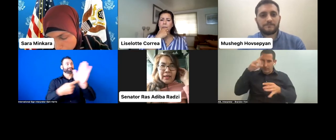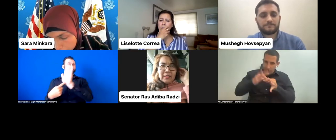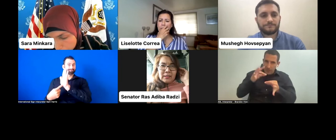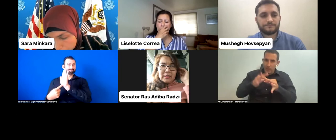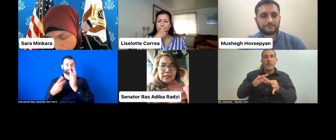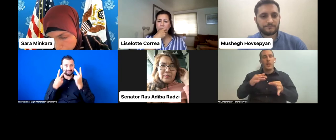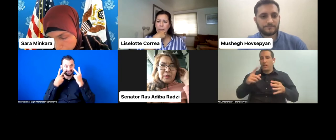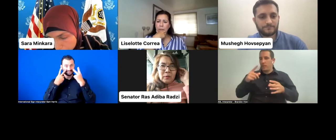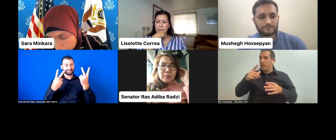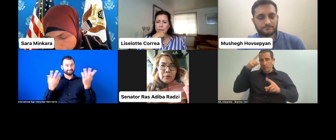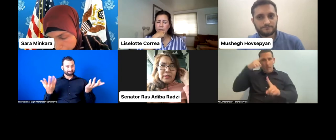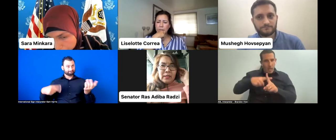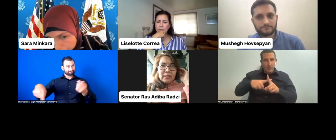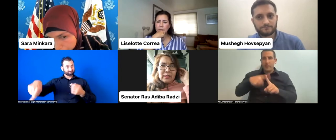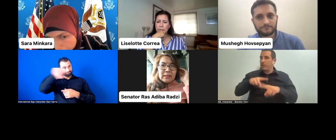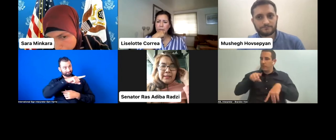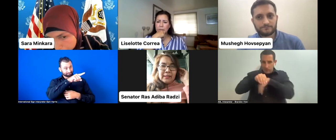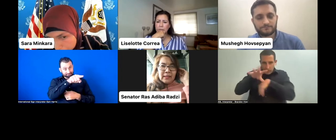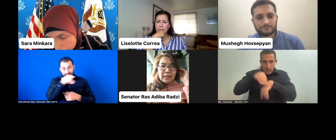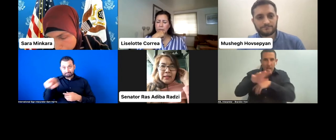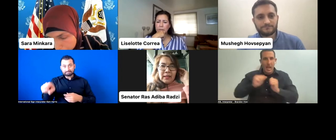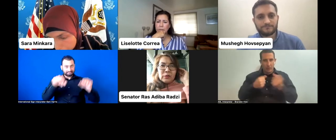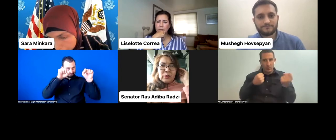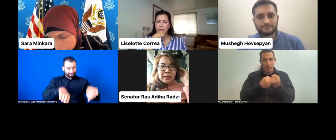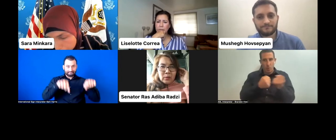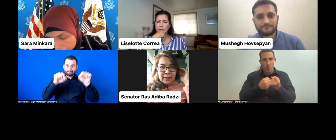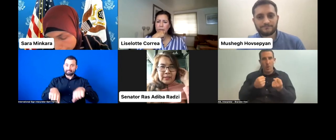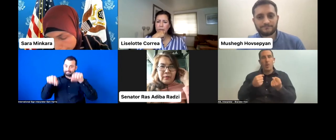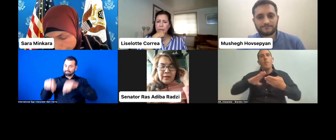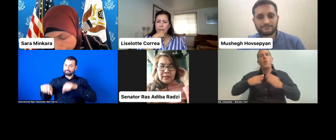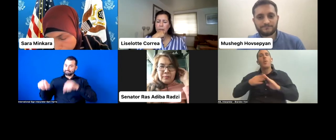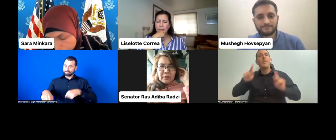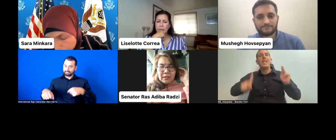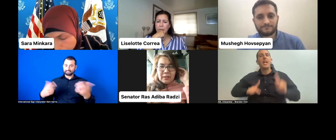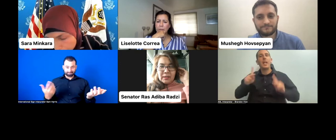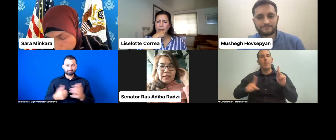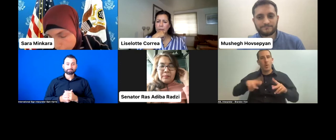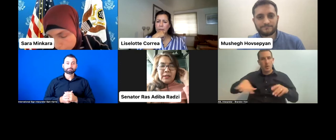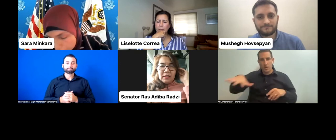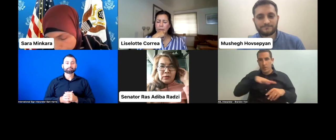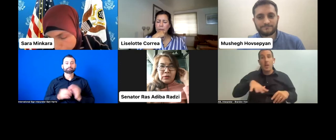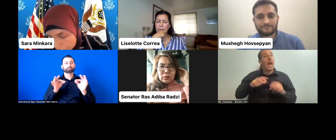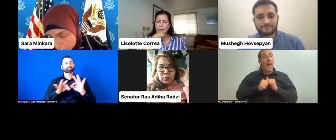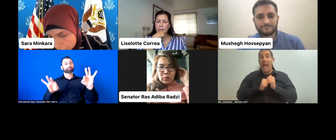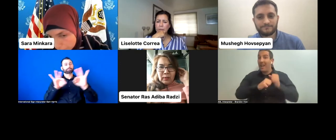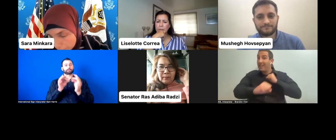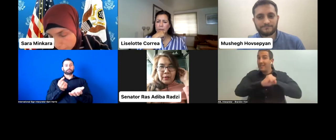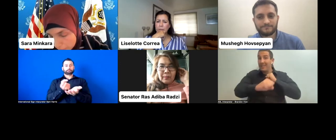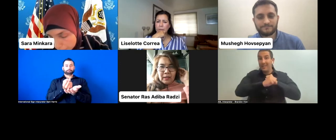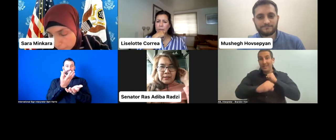And the most important thing is, like I said, is to create awareness via the media. The media needs to know about us.